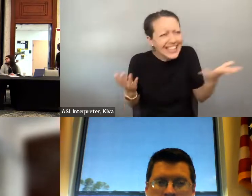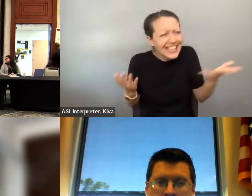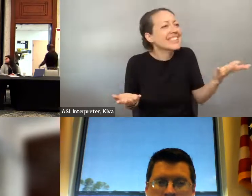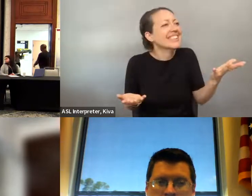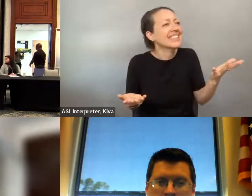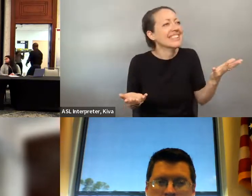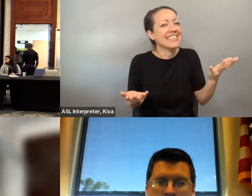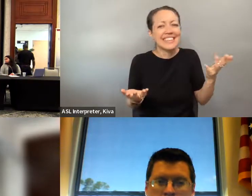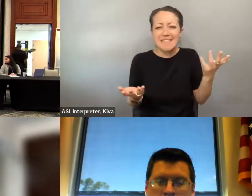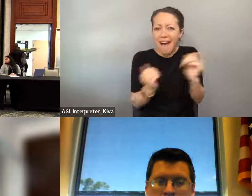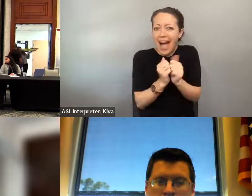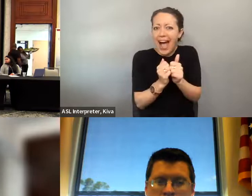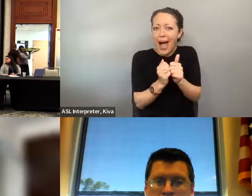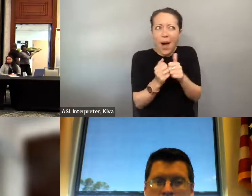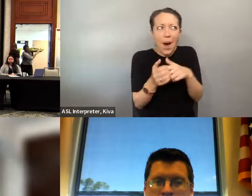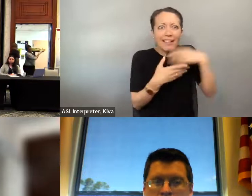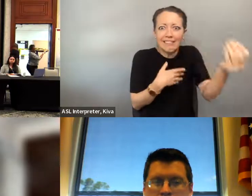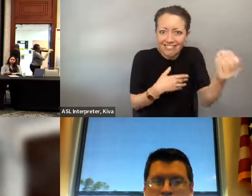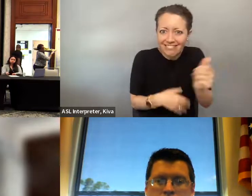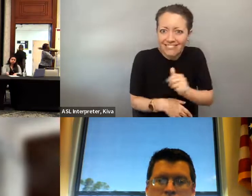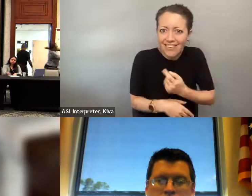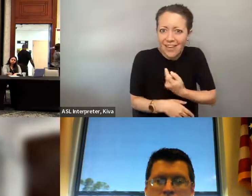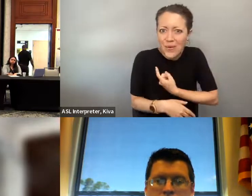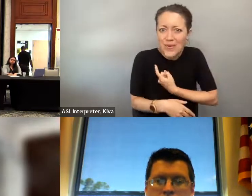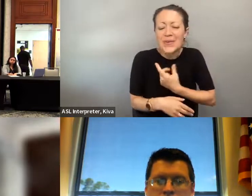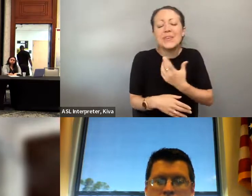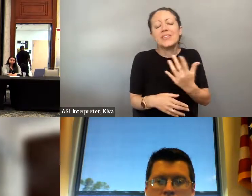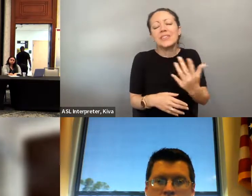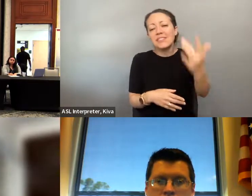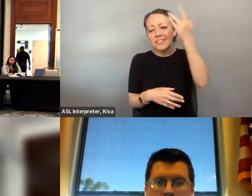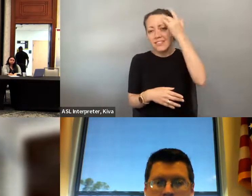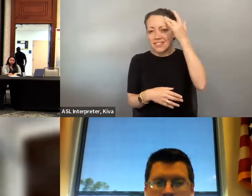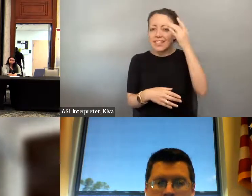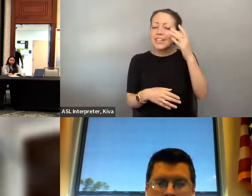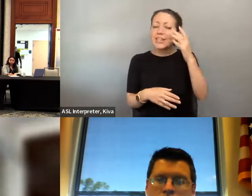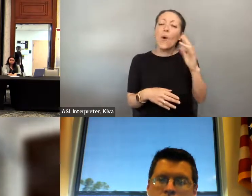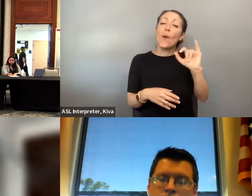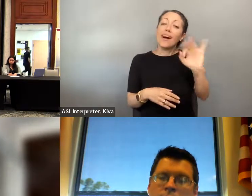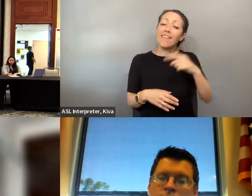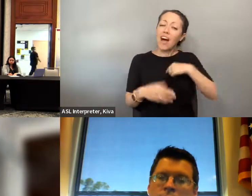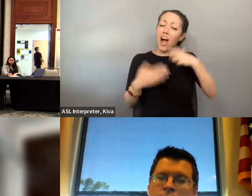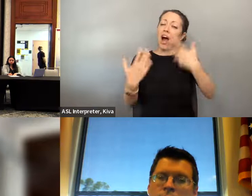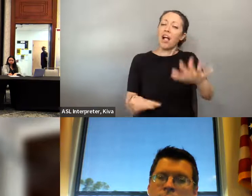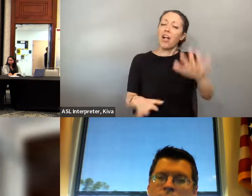checked on me. So I think back to being a young person